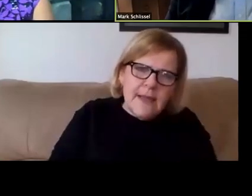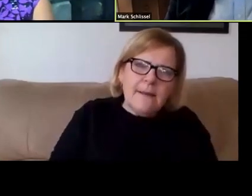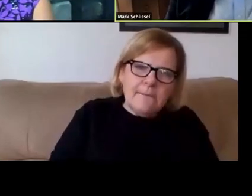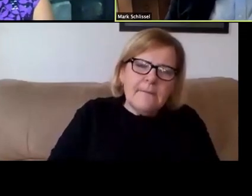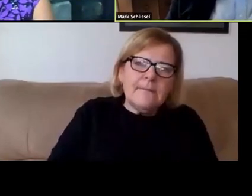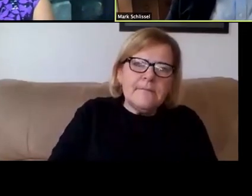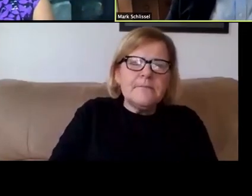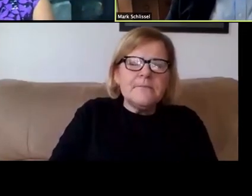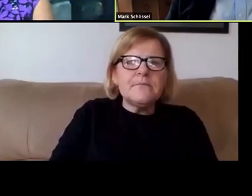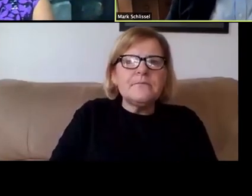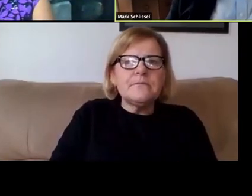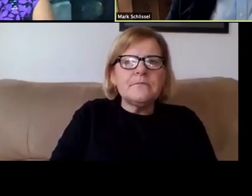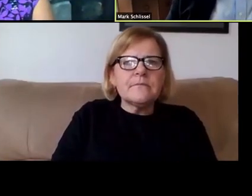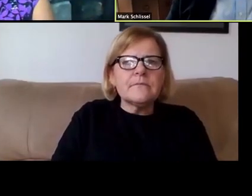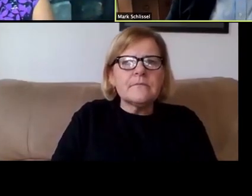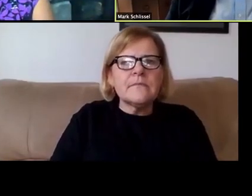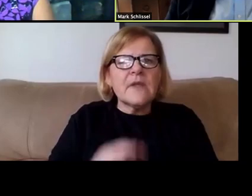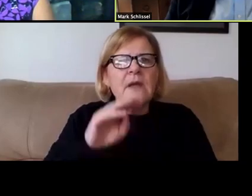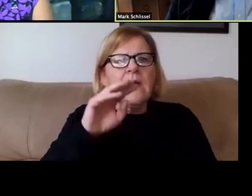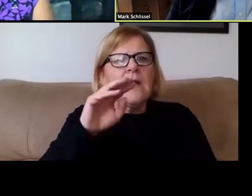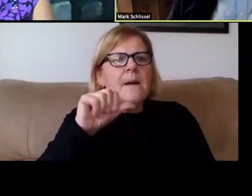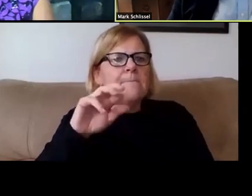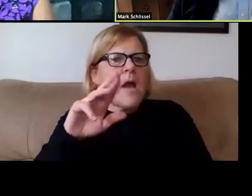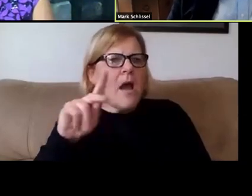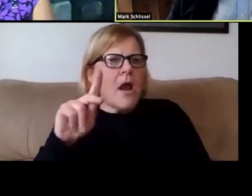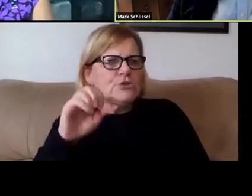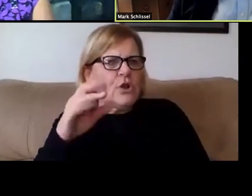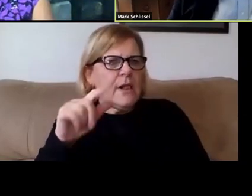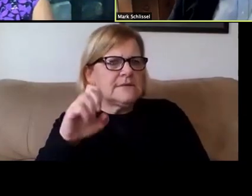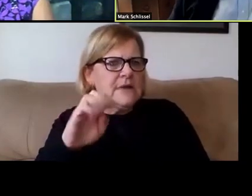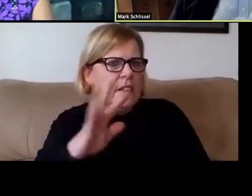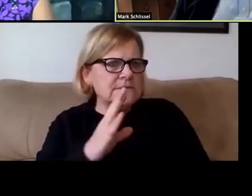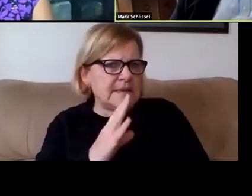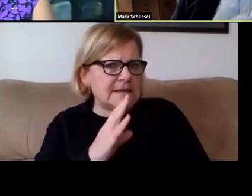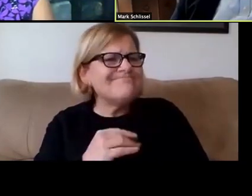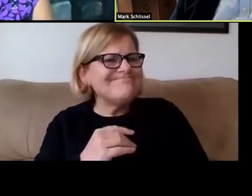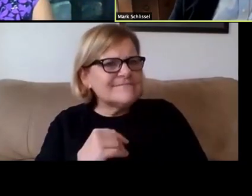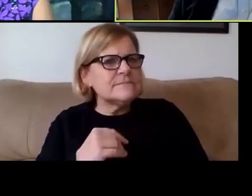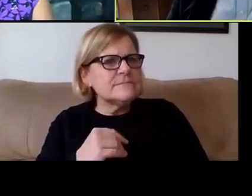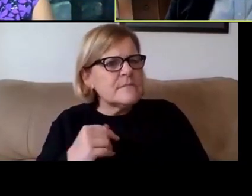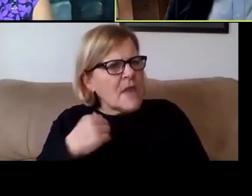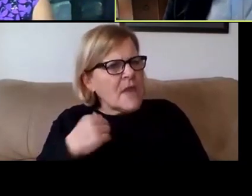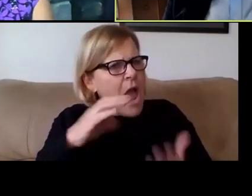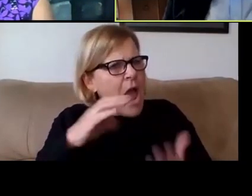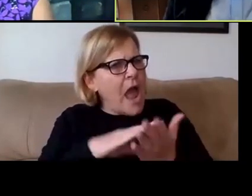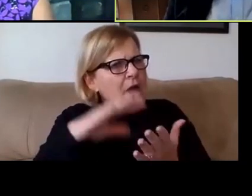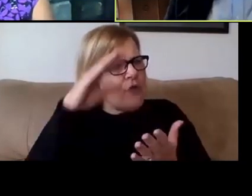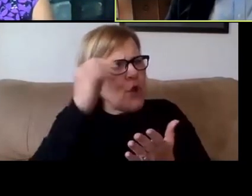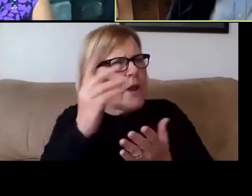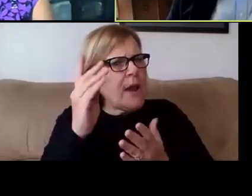I think, you know, I'd mention just a couple of things. One is I've learned that people assess personal risk